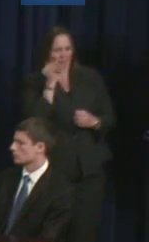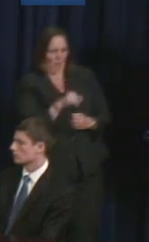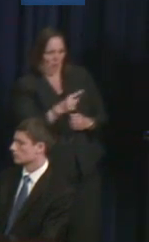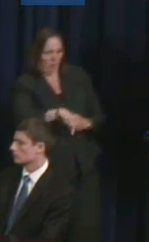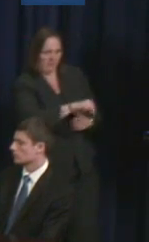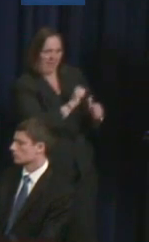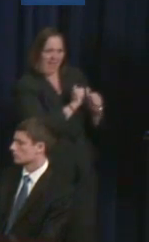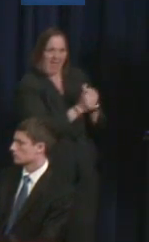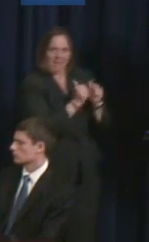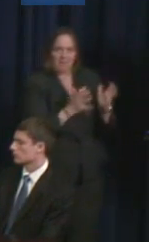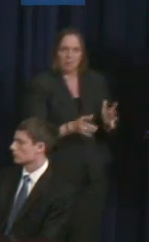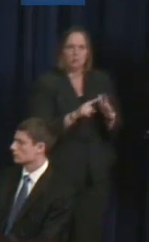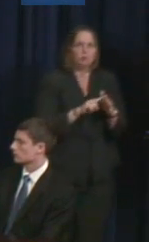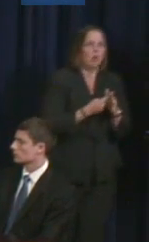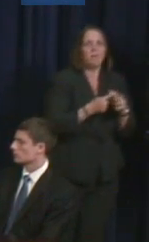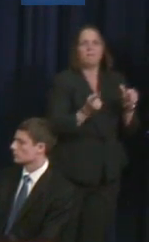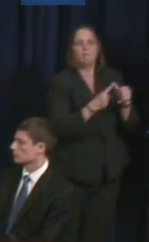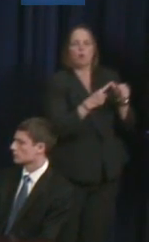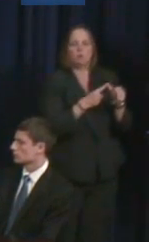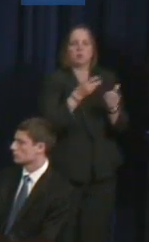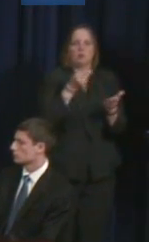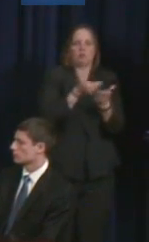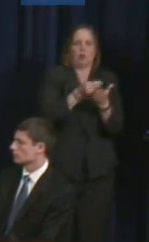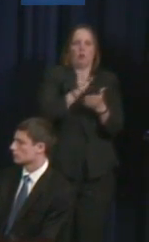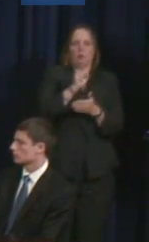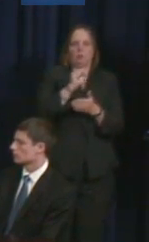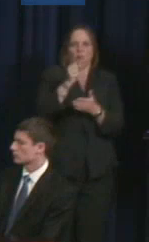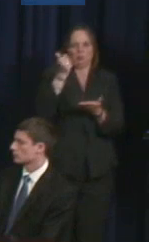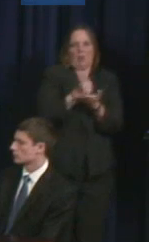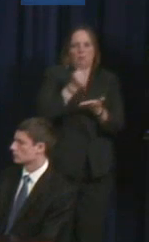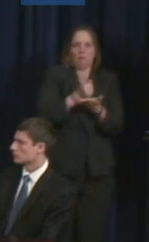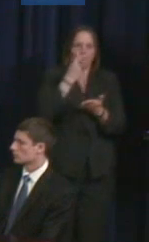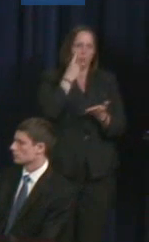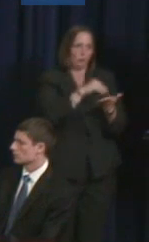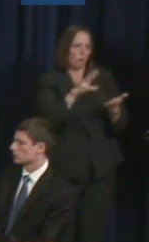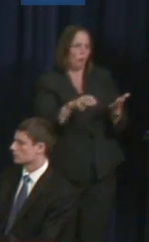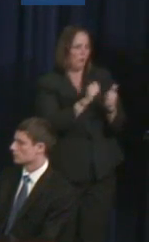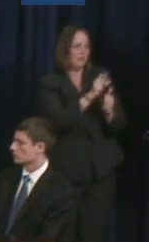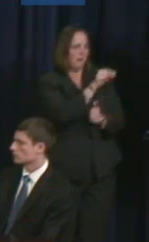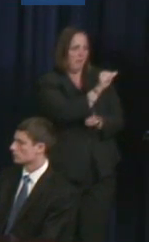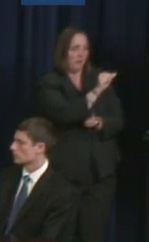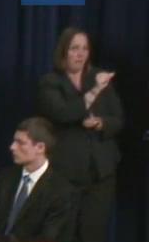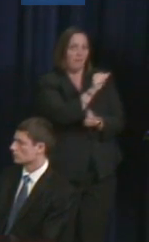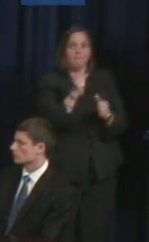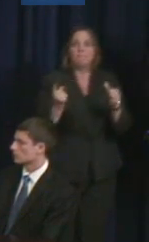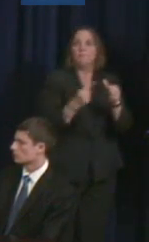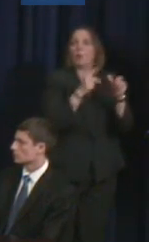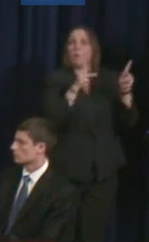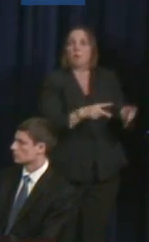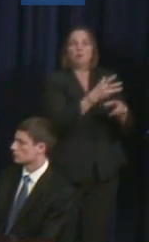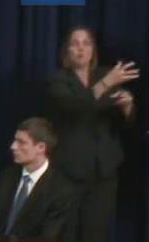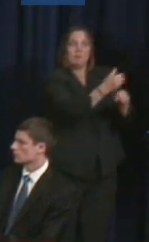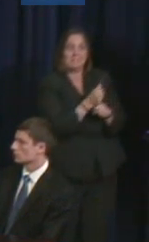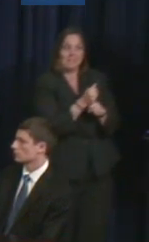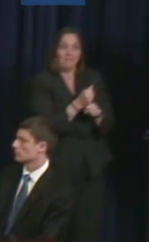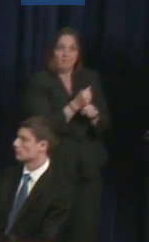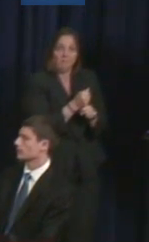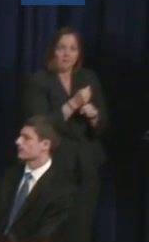the first scholarships for athletes with disabilities. The first scholarship recipient was a man named William Hernandez.